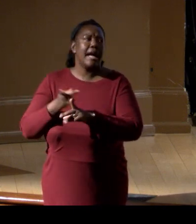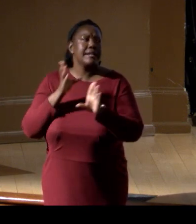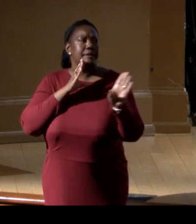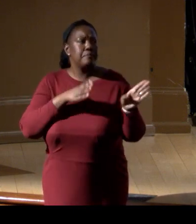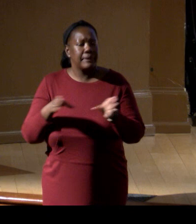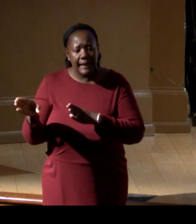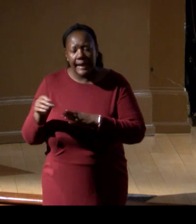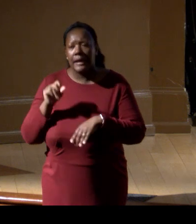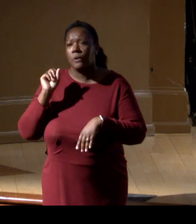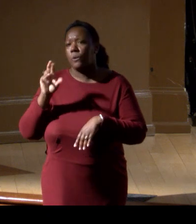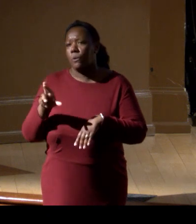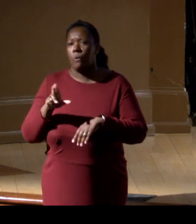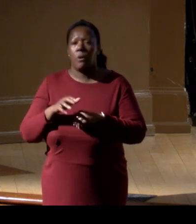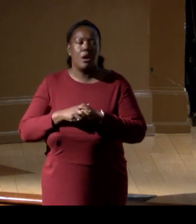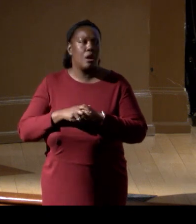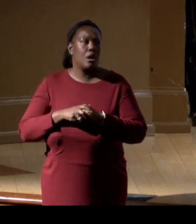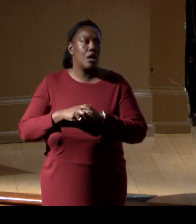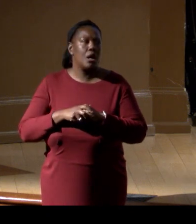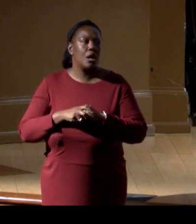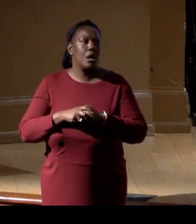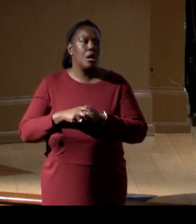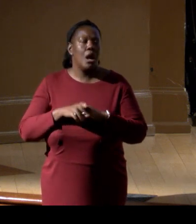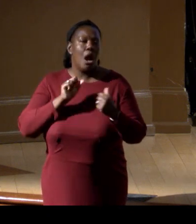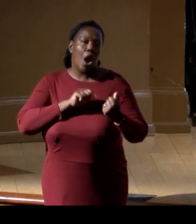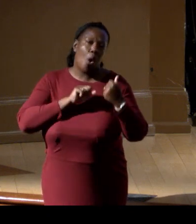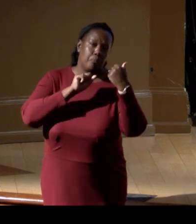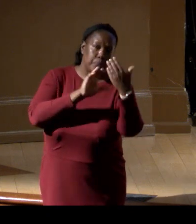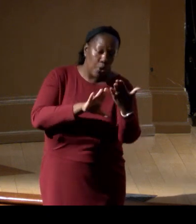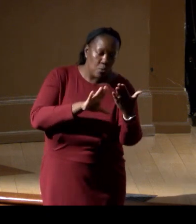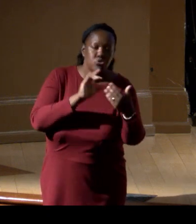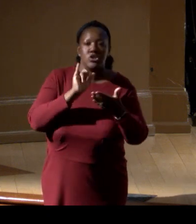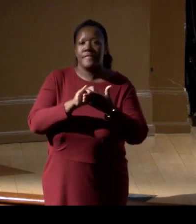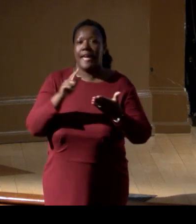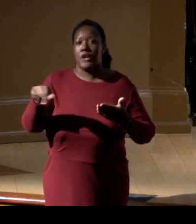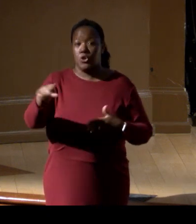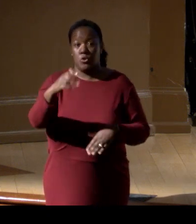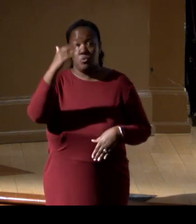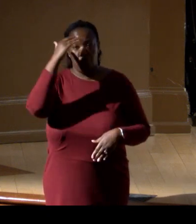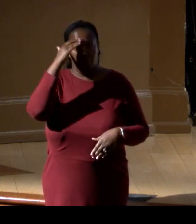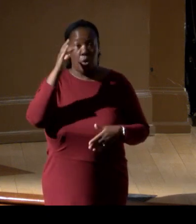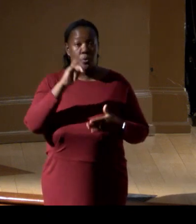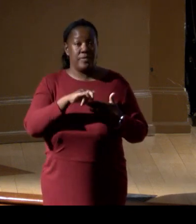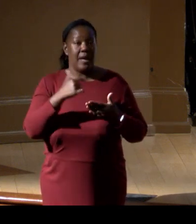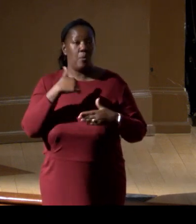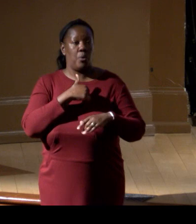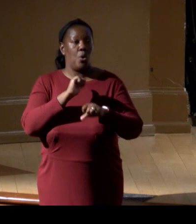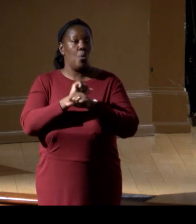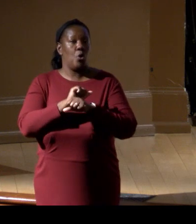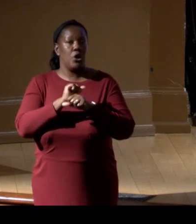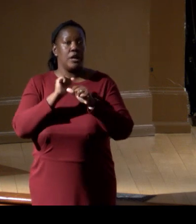or approach that you all know of that we are working towards to make sure